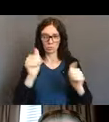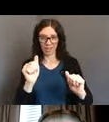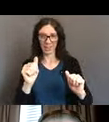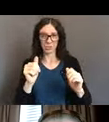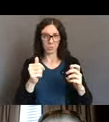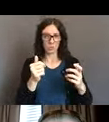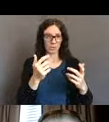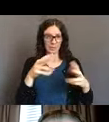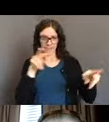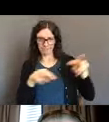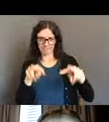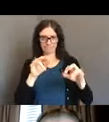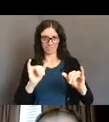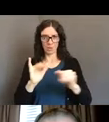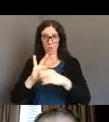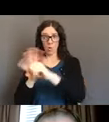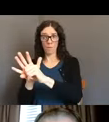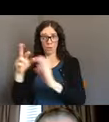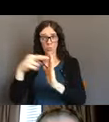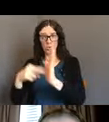during this pandemic. We know based on "underlying conditions and other disabilities",